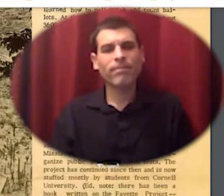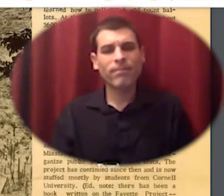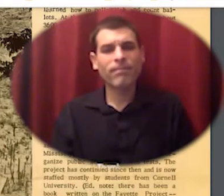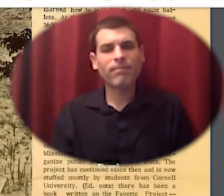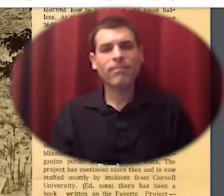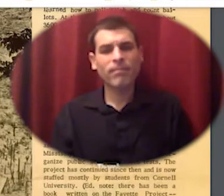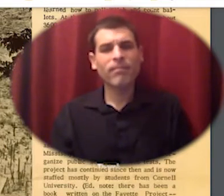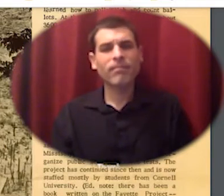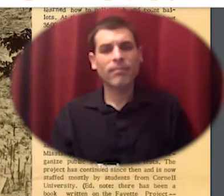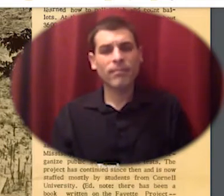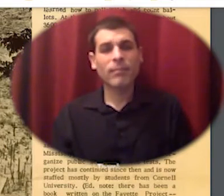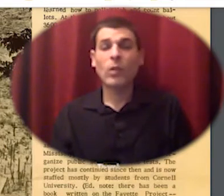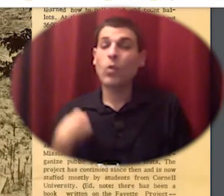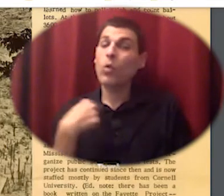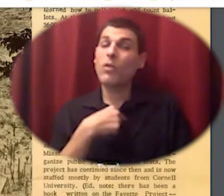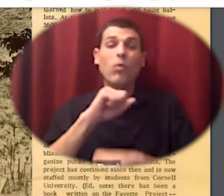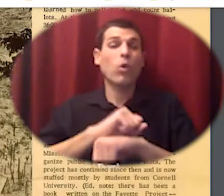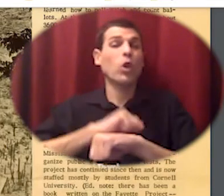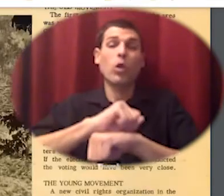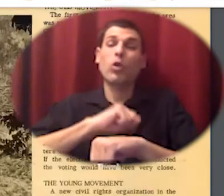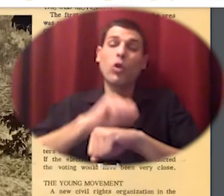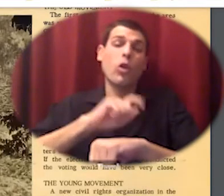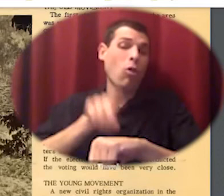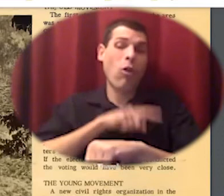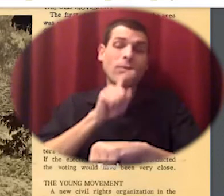we've been working on all this stuff together for a long time